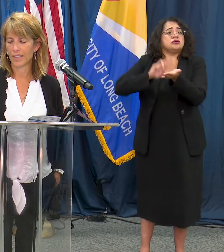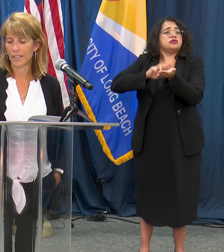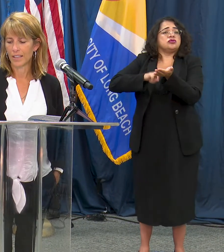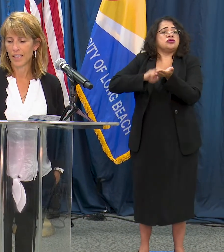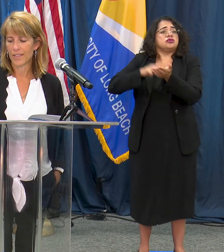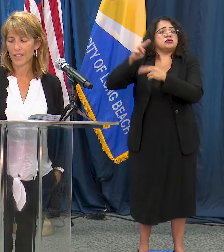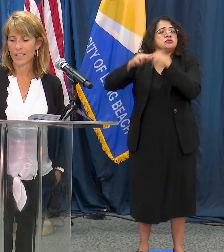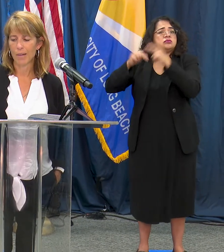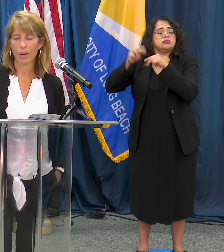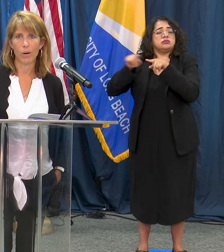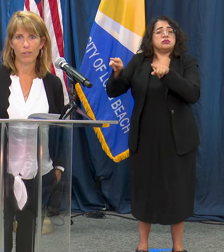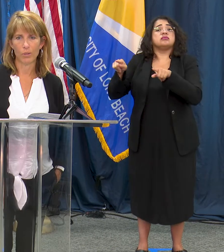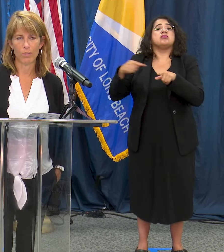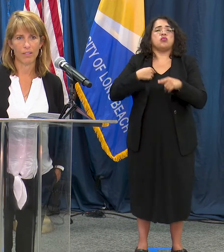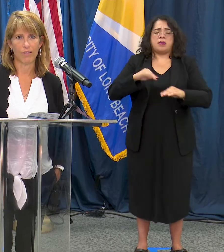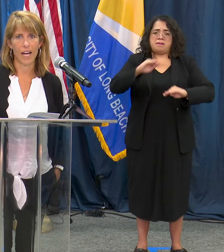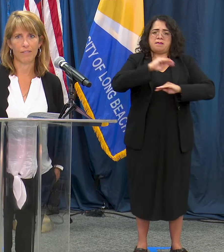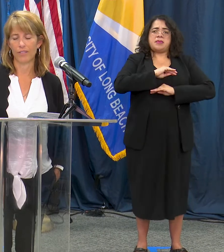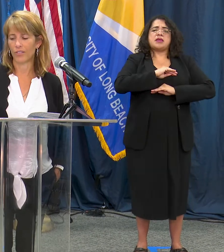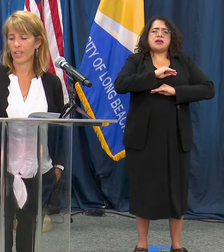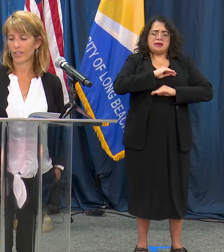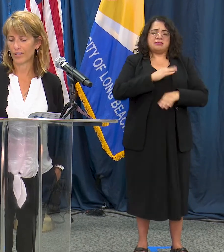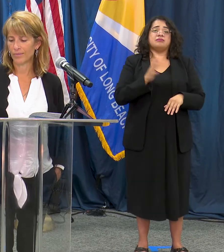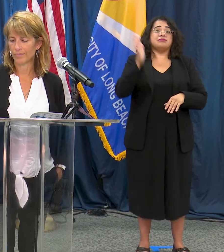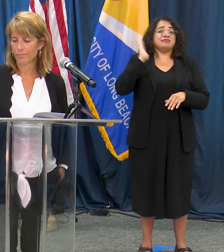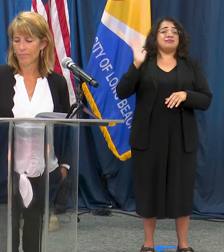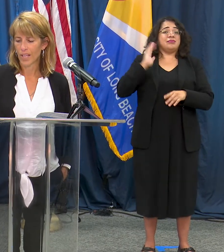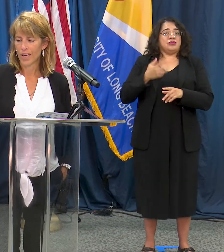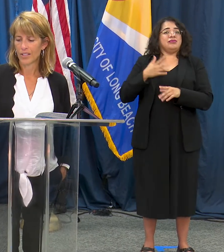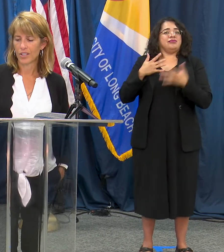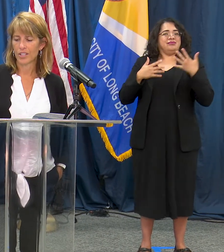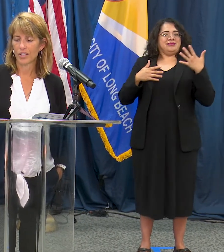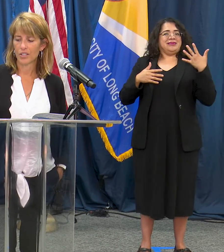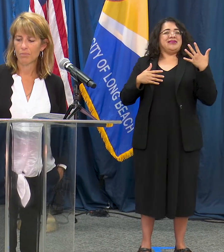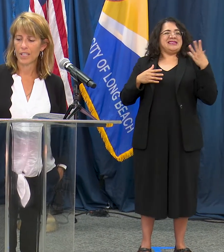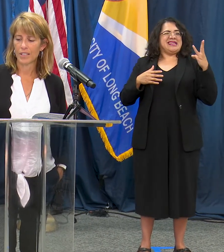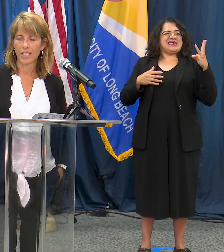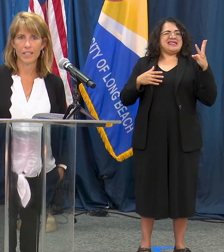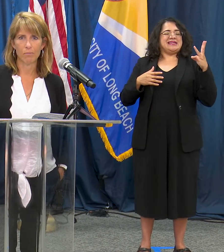At this time however, we meet five of the six. Jurisdictions meet the testing